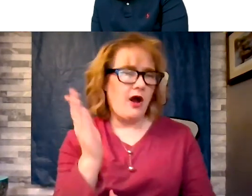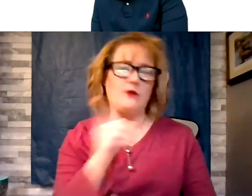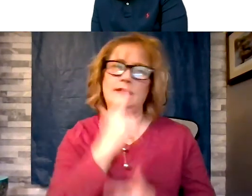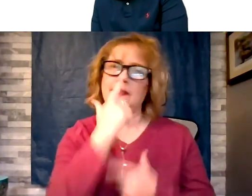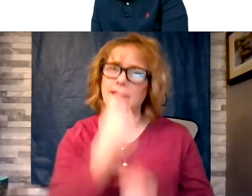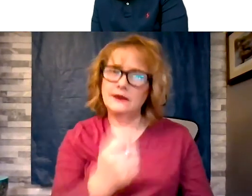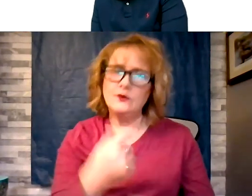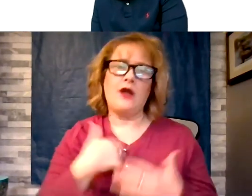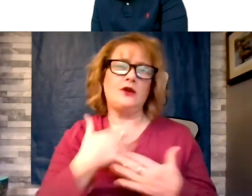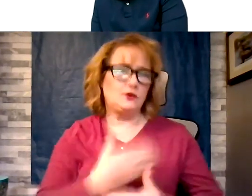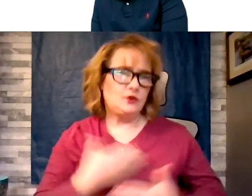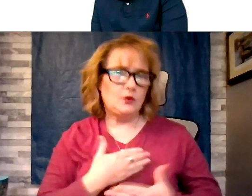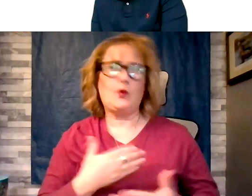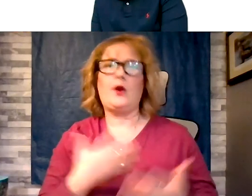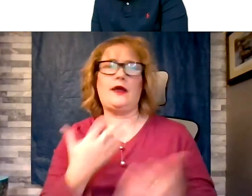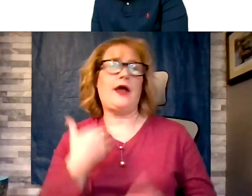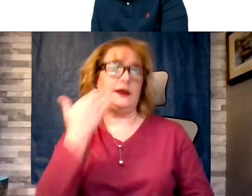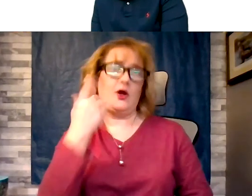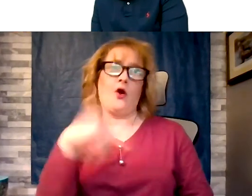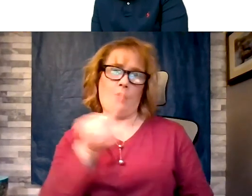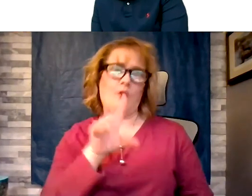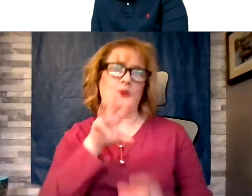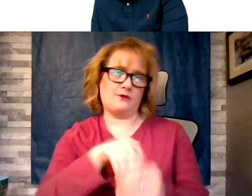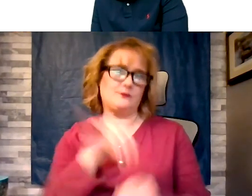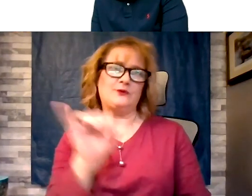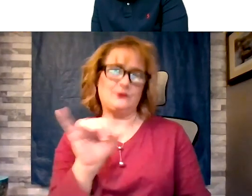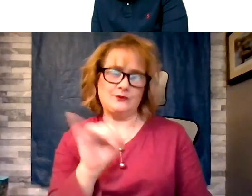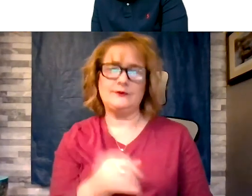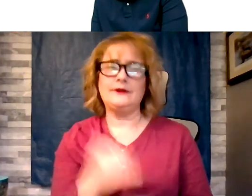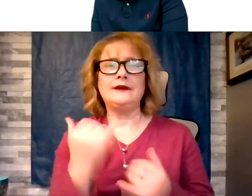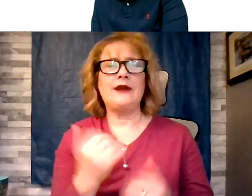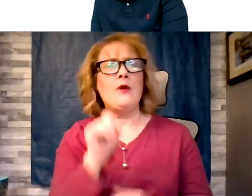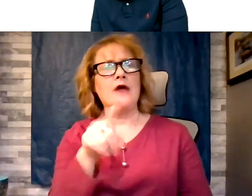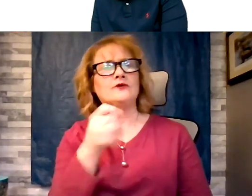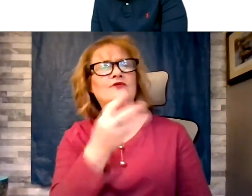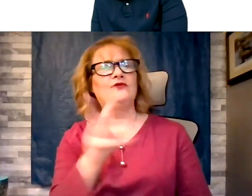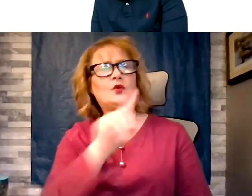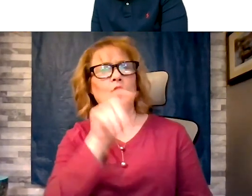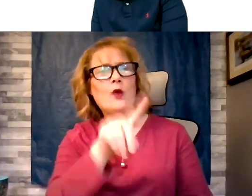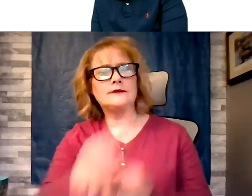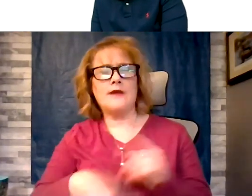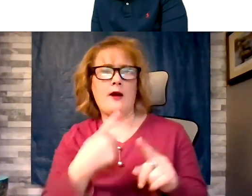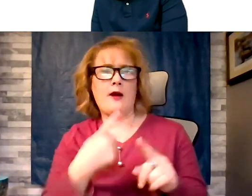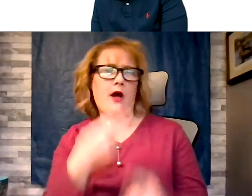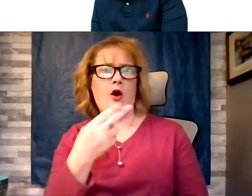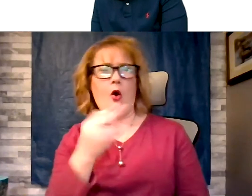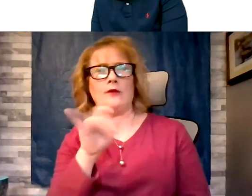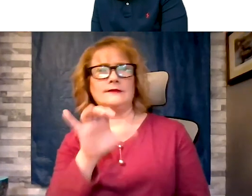participants did as well. We will start by asking a couple of questions about holistic health. What are the health benefits of